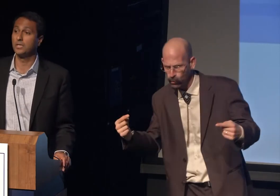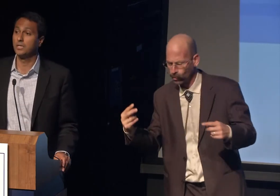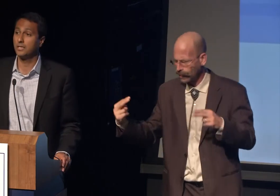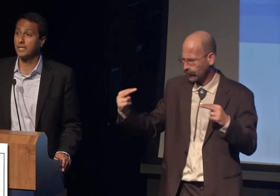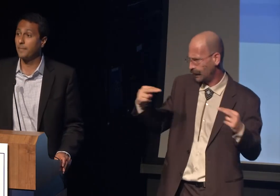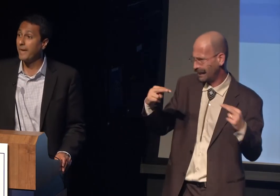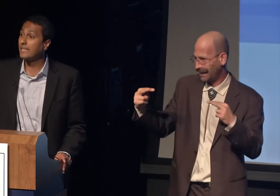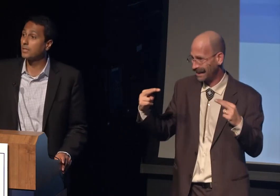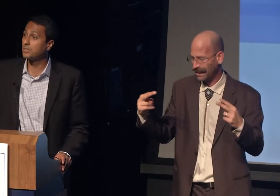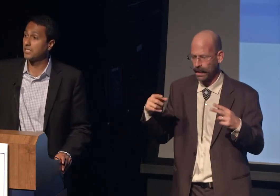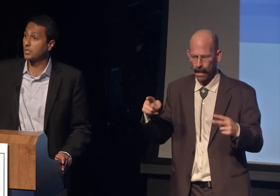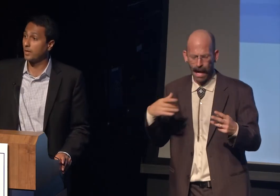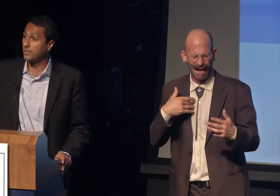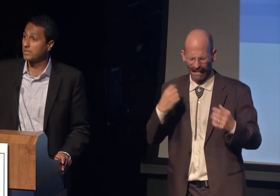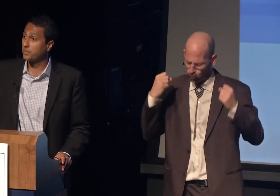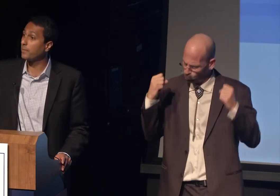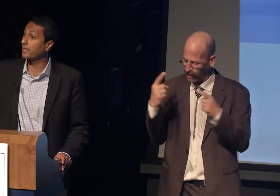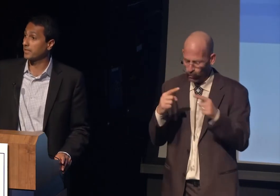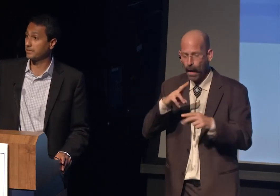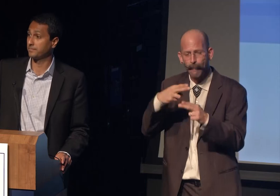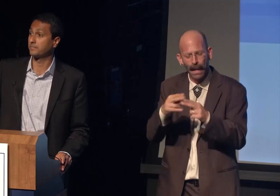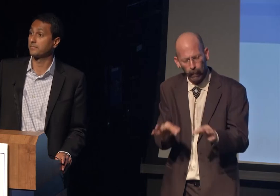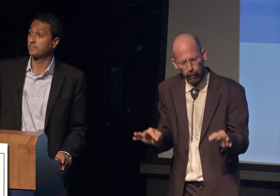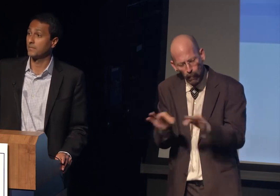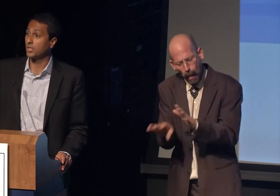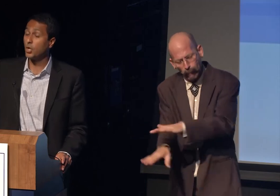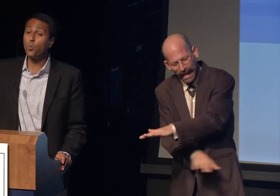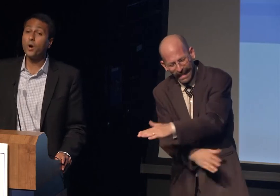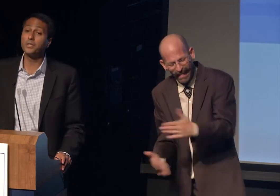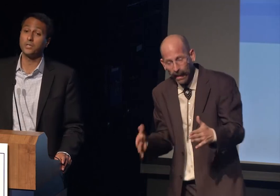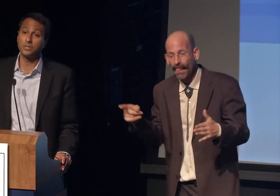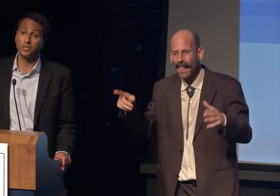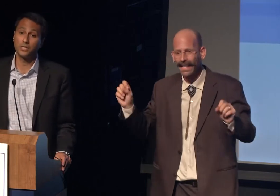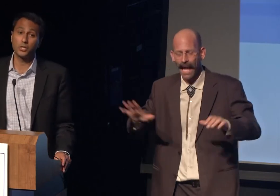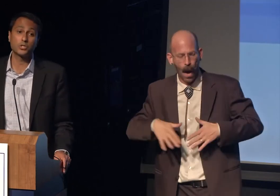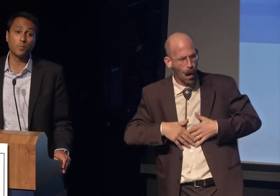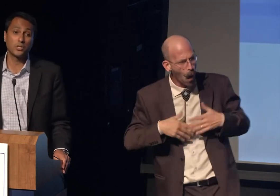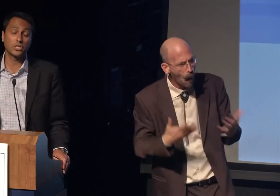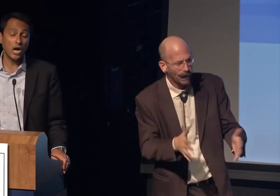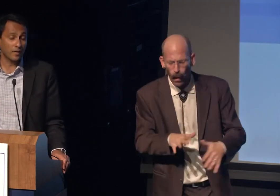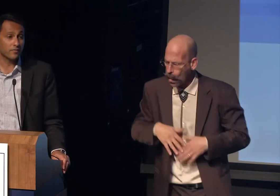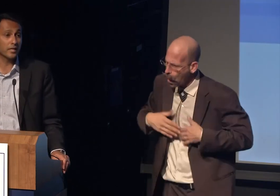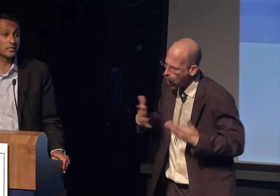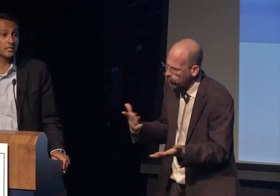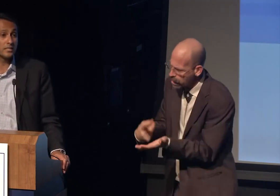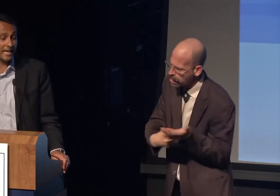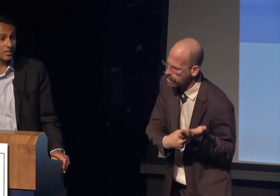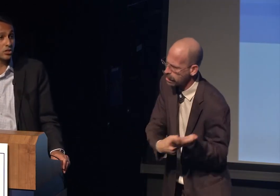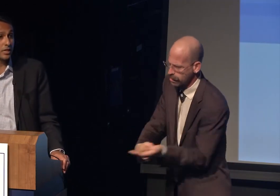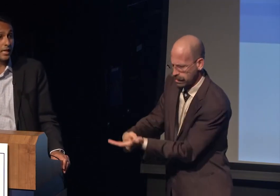can make those disagreements public. No wonder there's so much conflict, tension,